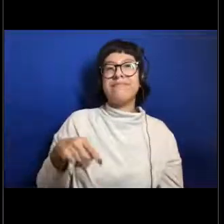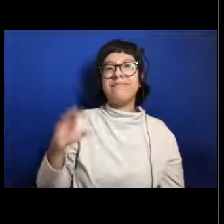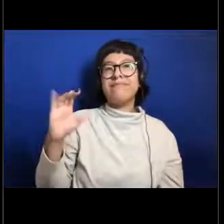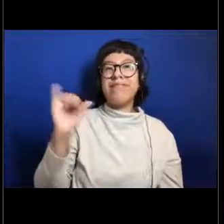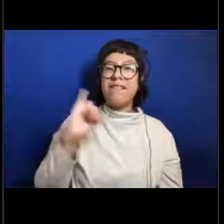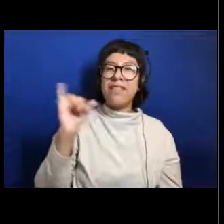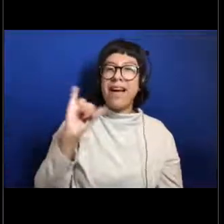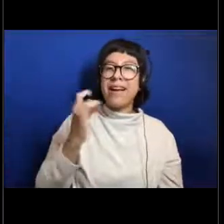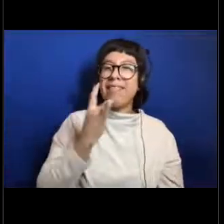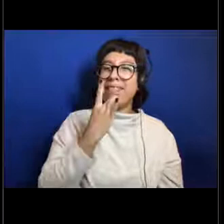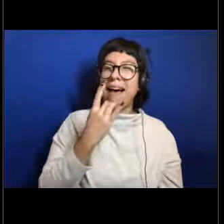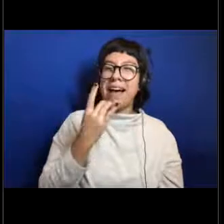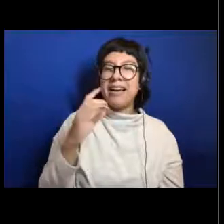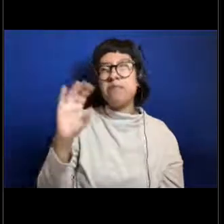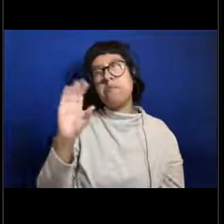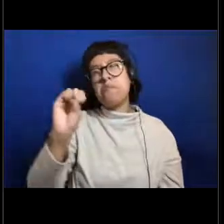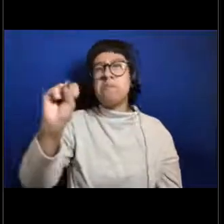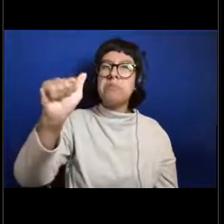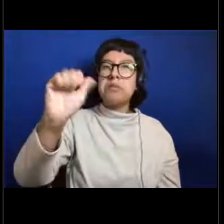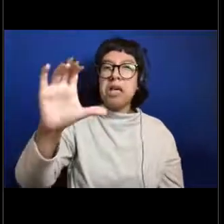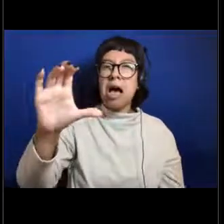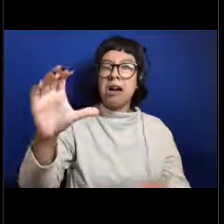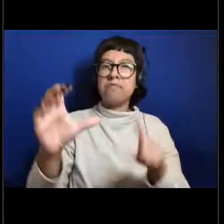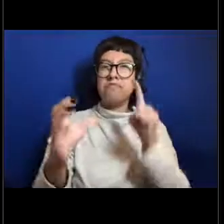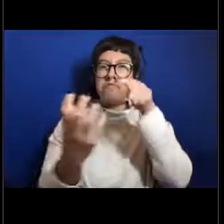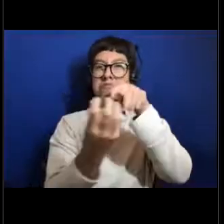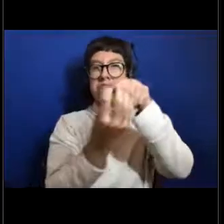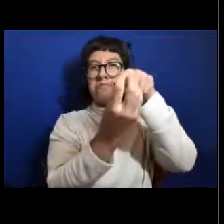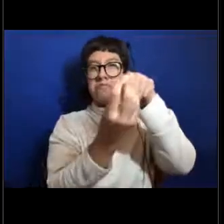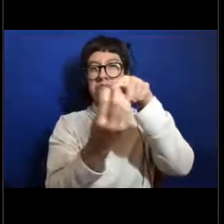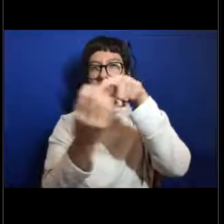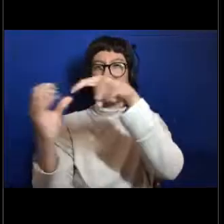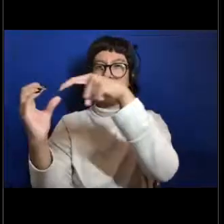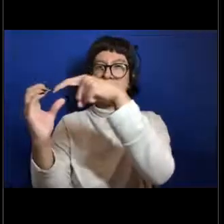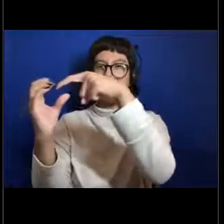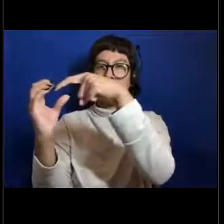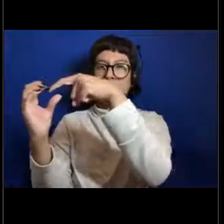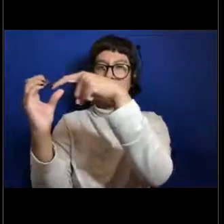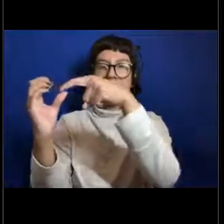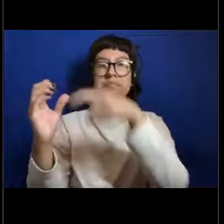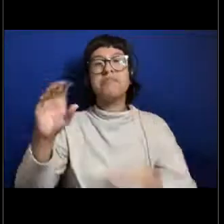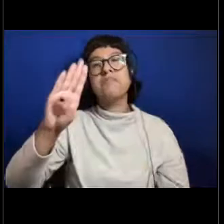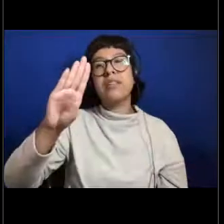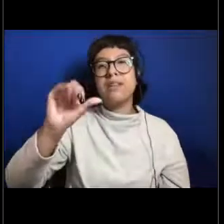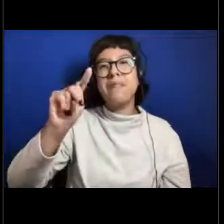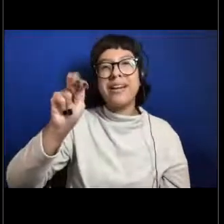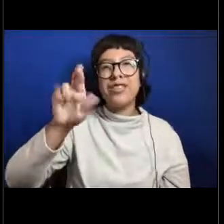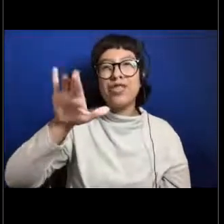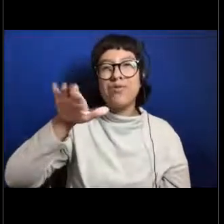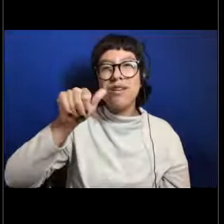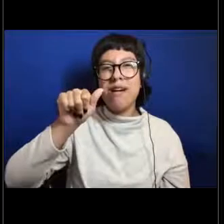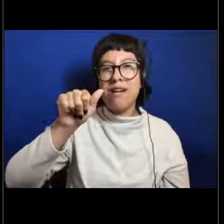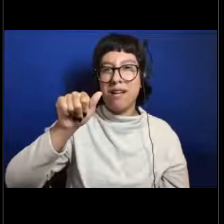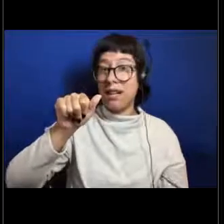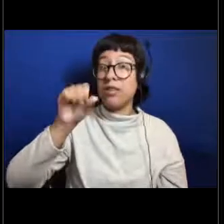little like a stack almost of bioluminescent bacteria that in the dark environment they glow